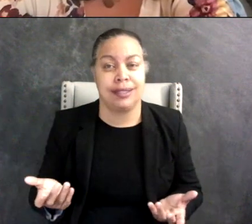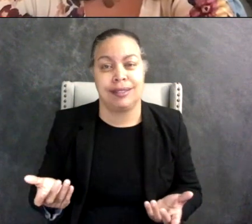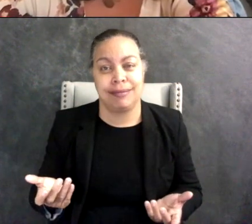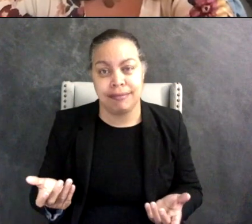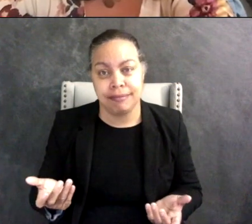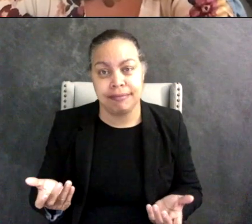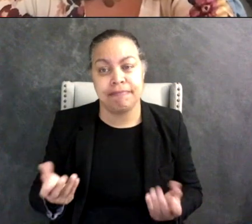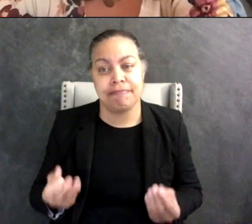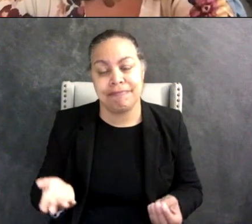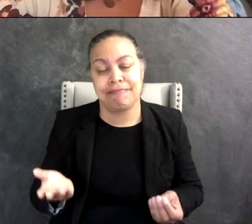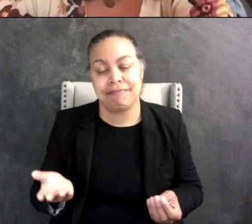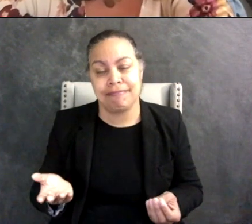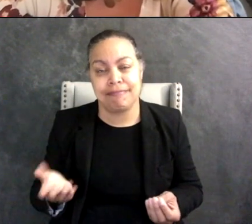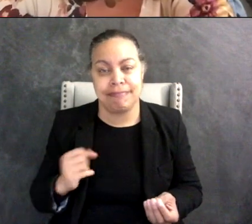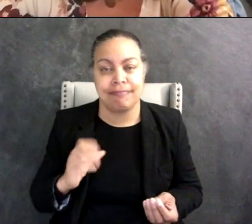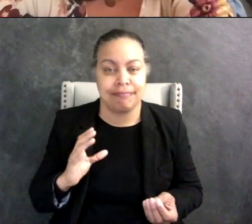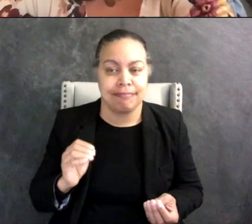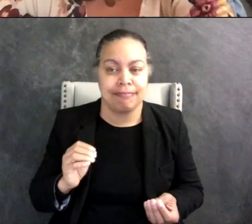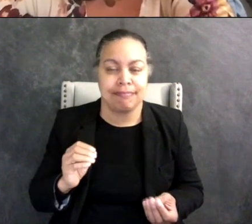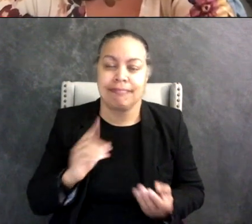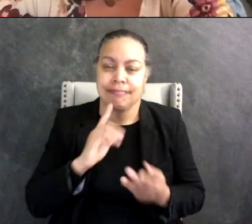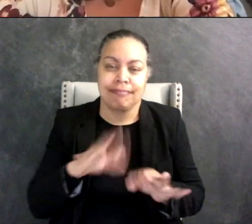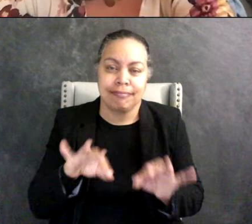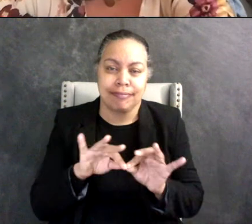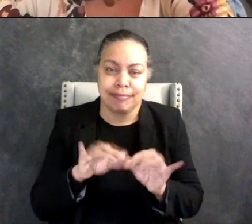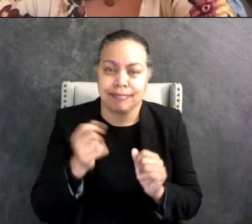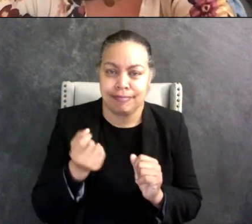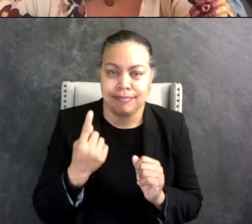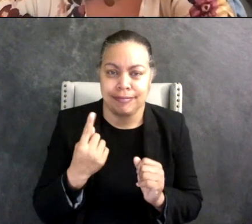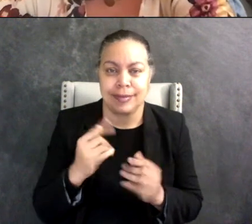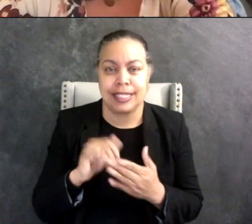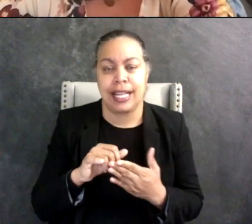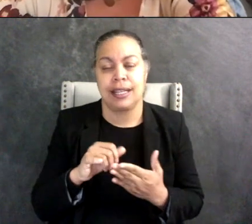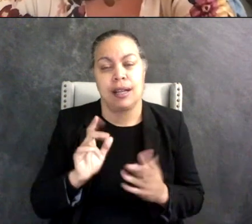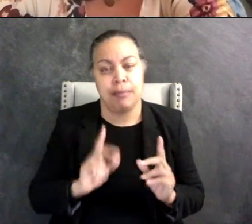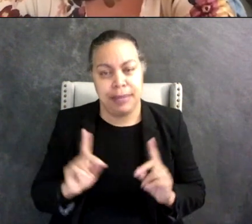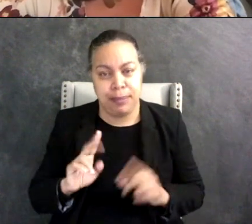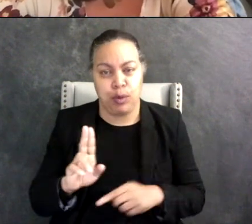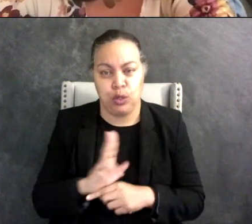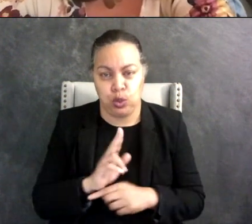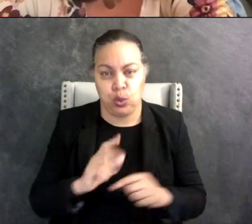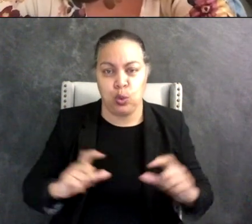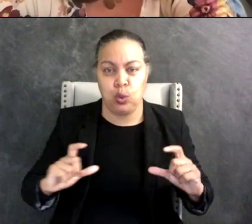so like it's important to realize that you know people use screens for different reasons and